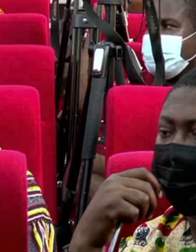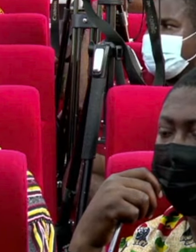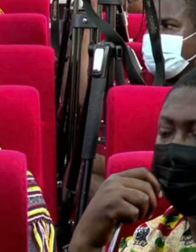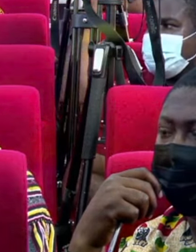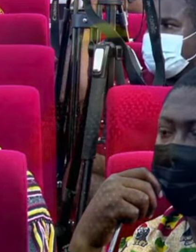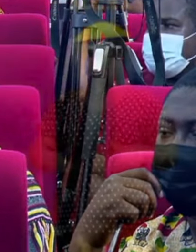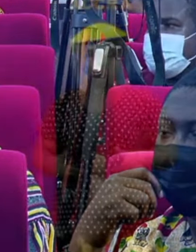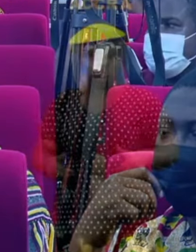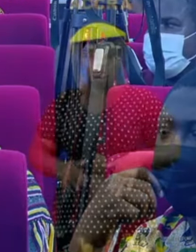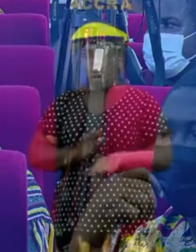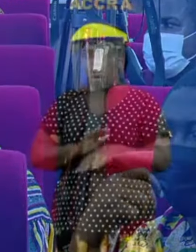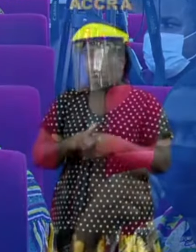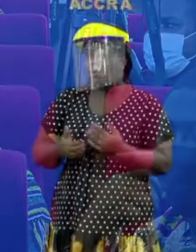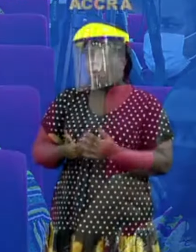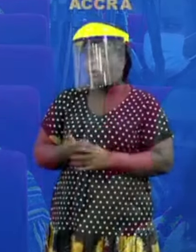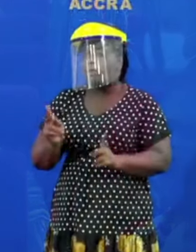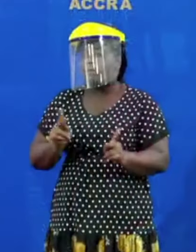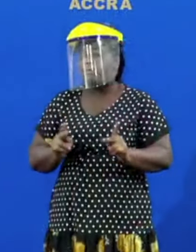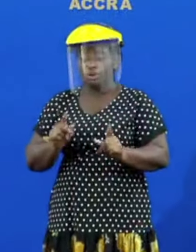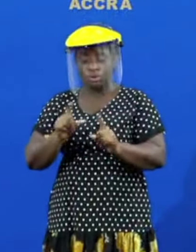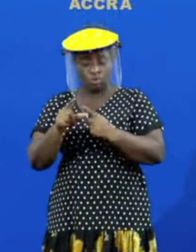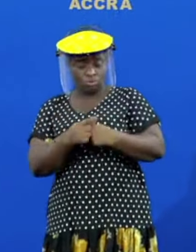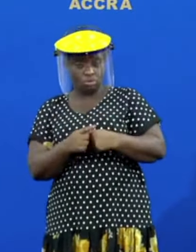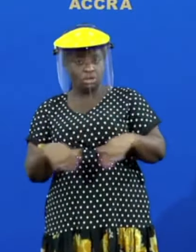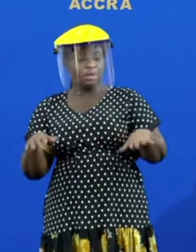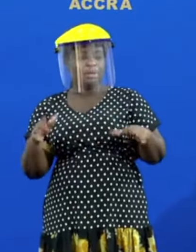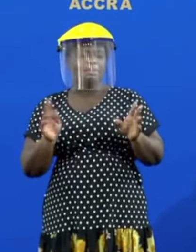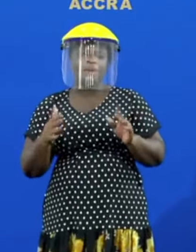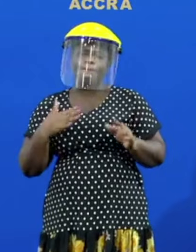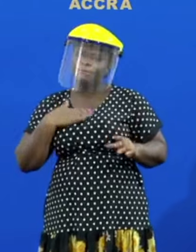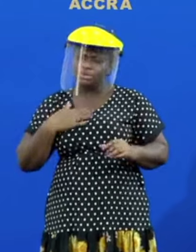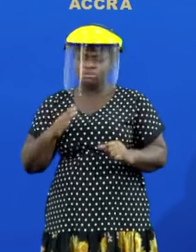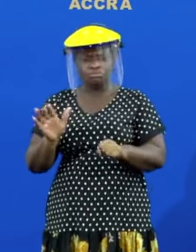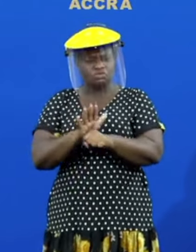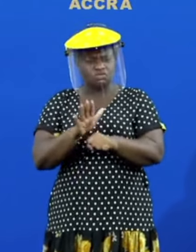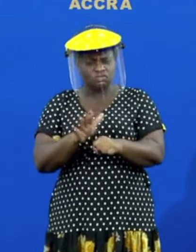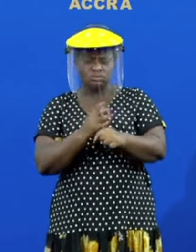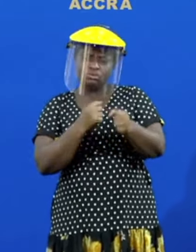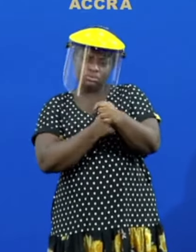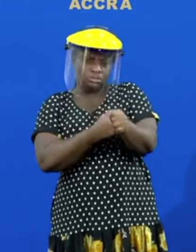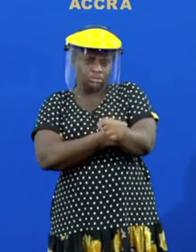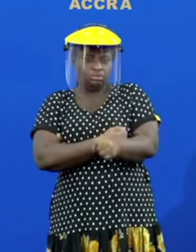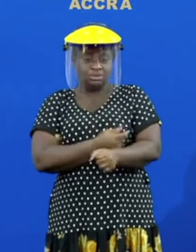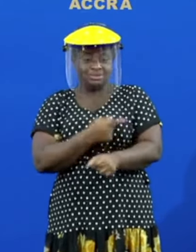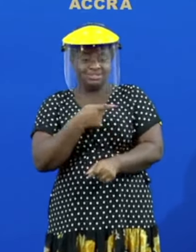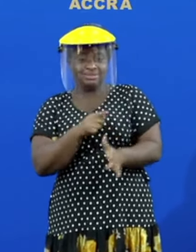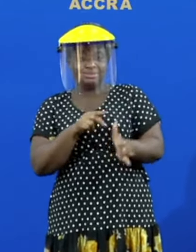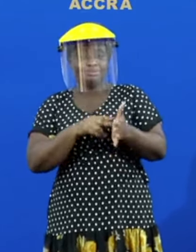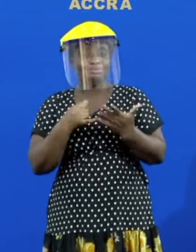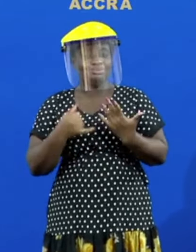and all actors in the local health sector to give their full support to this project for the benefit